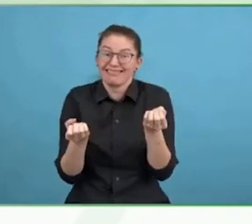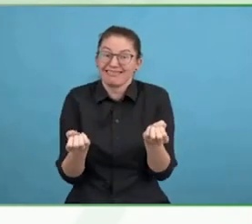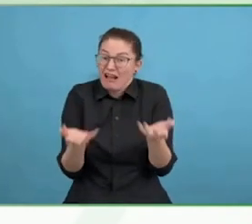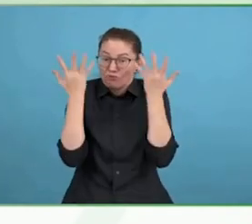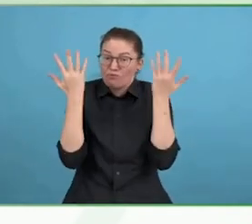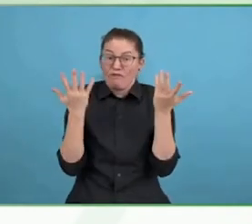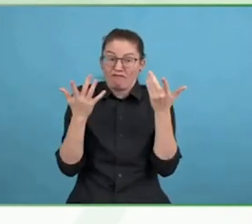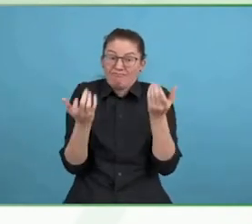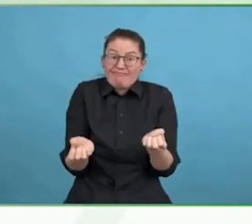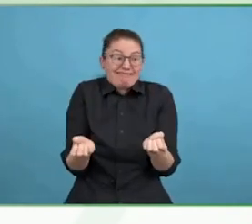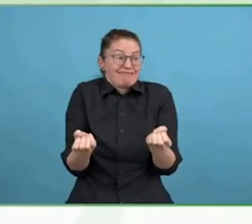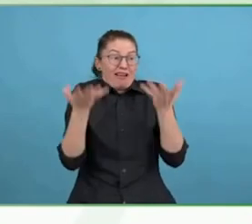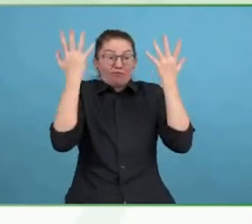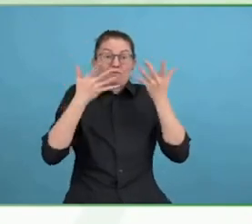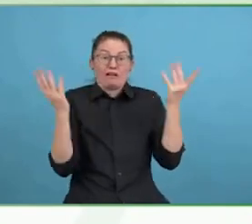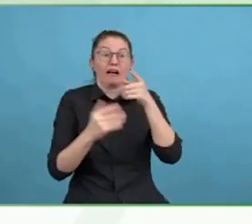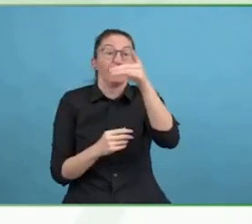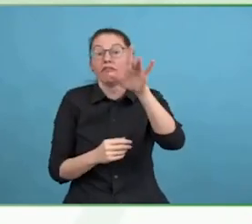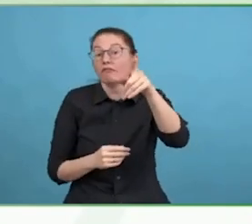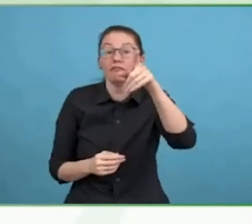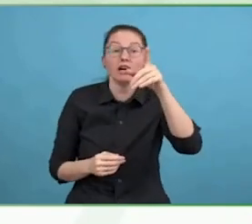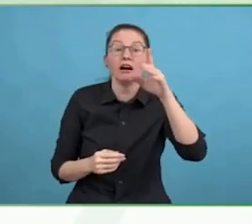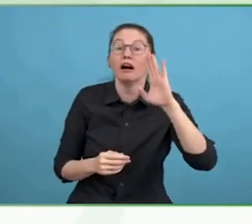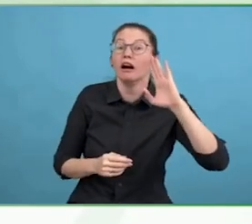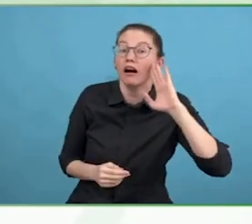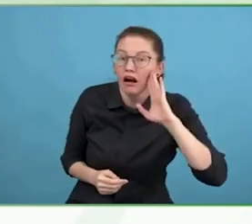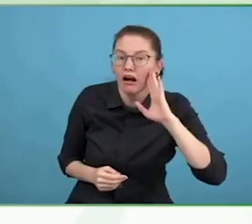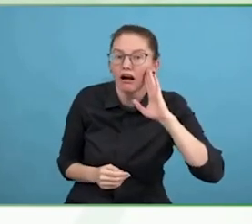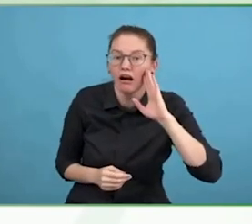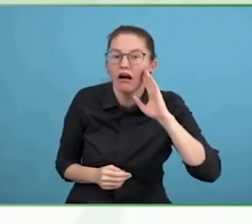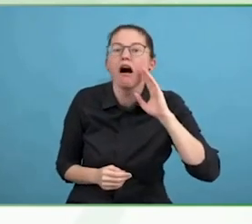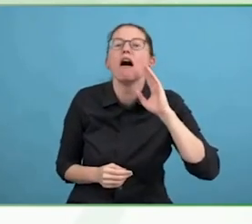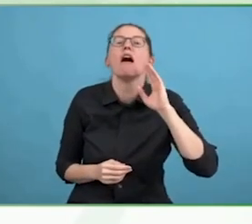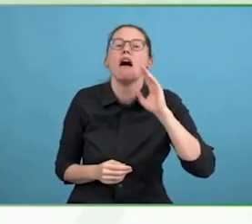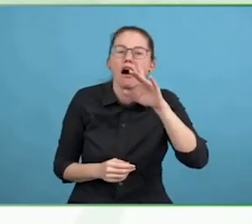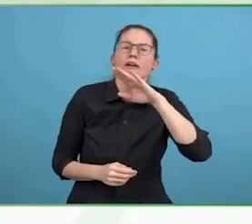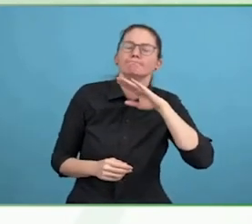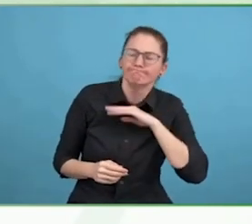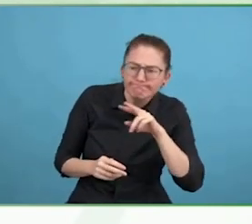When I started with this, about two years ago in the organisation